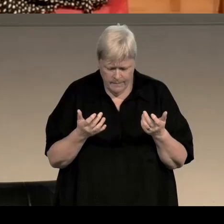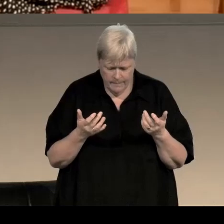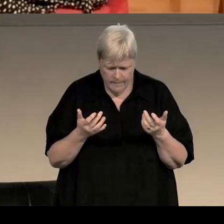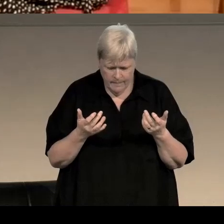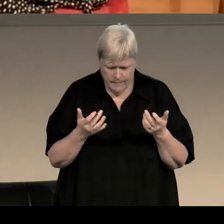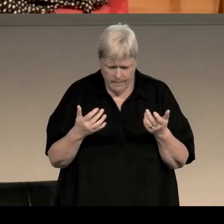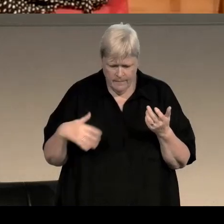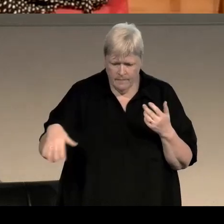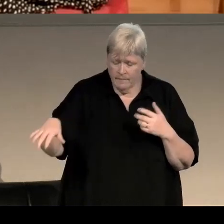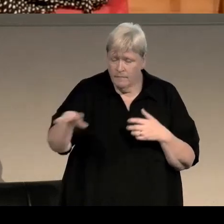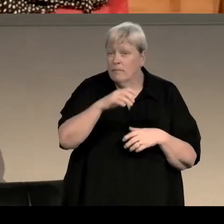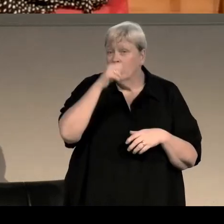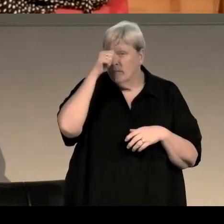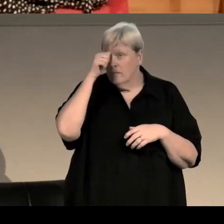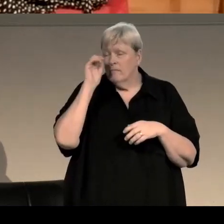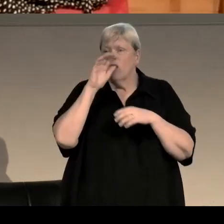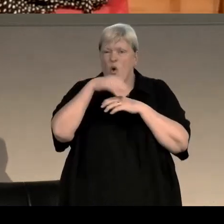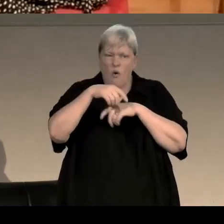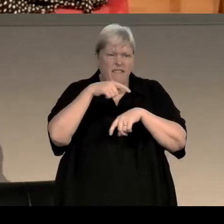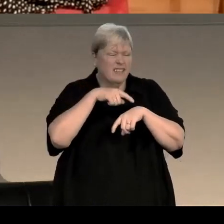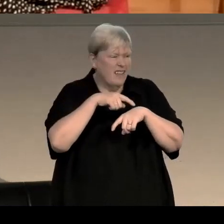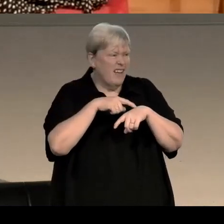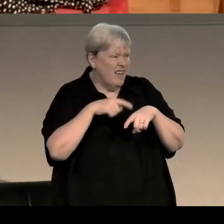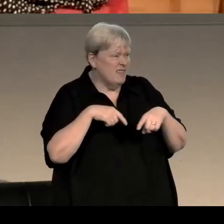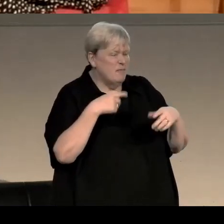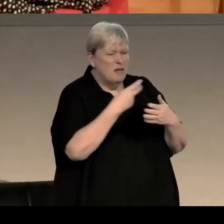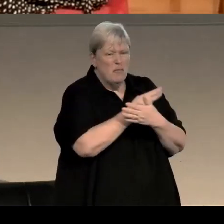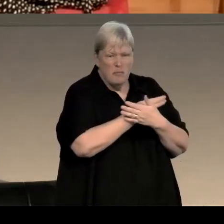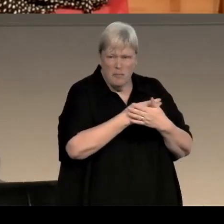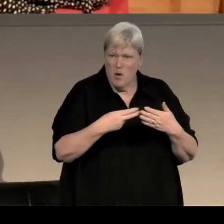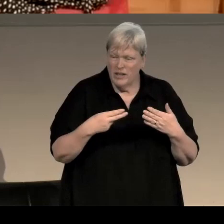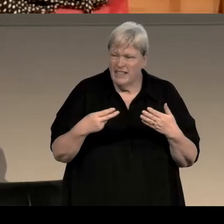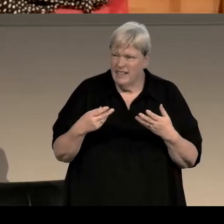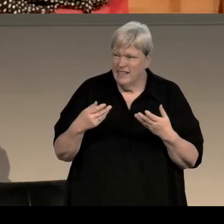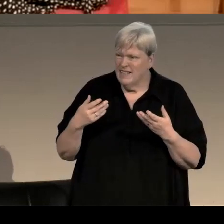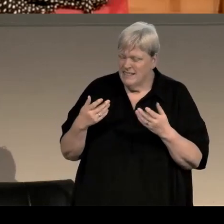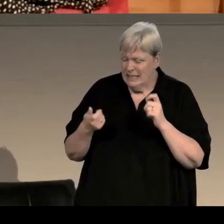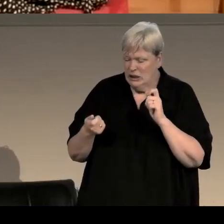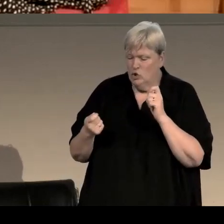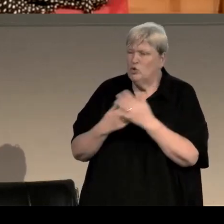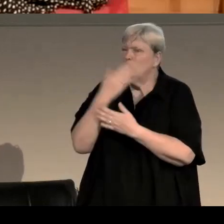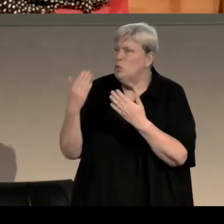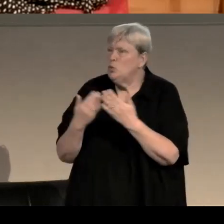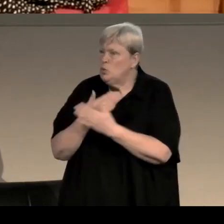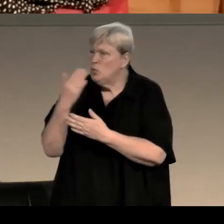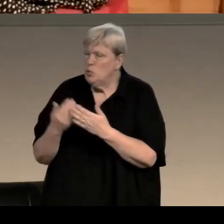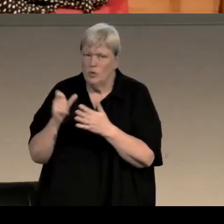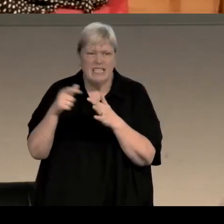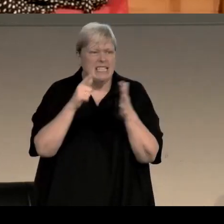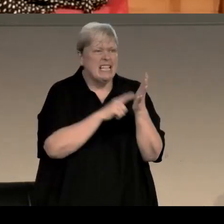We're all familiar with the idea that over time our bodies renew themselves, that our cells change over about seven years really, most of the cells in the body